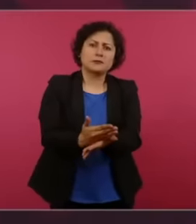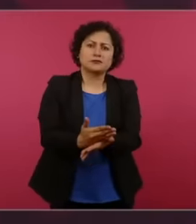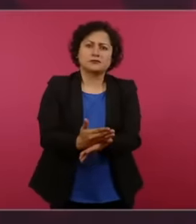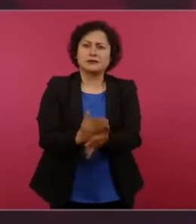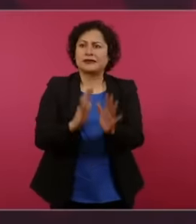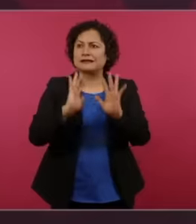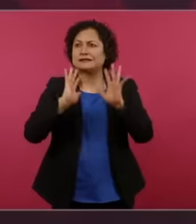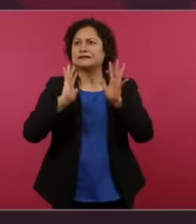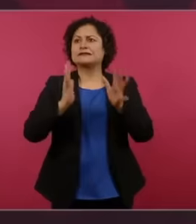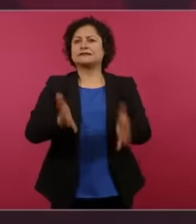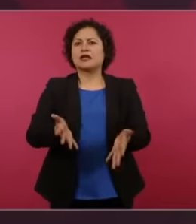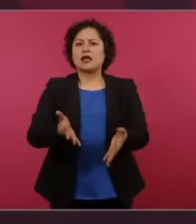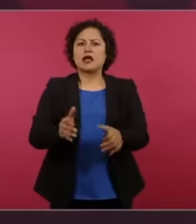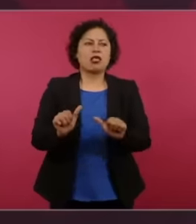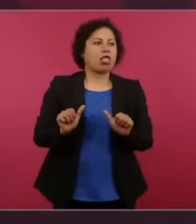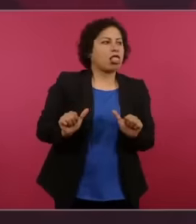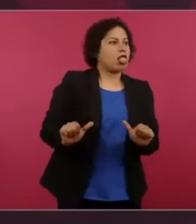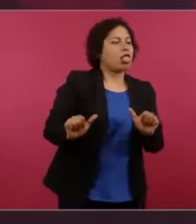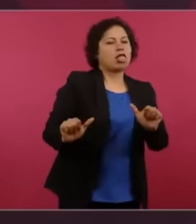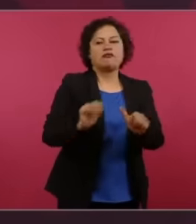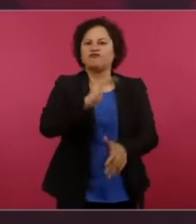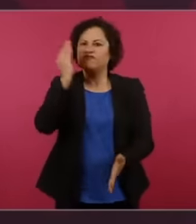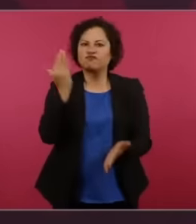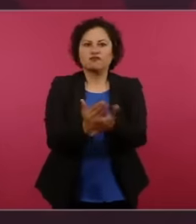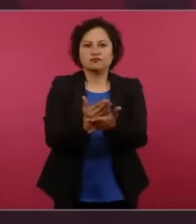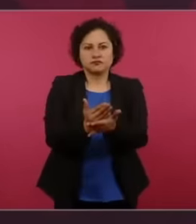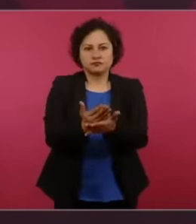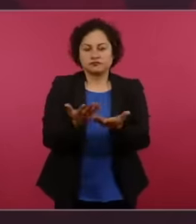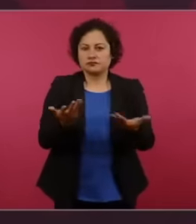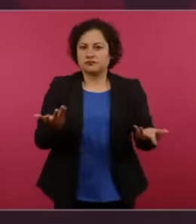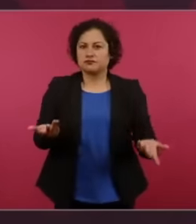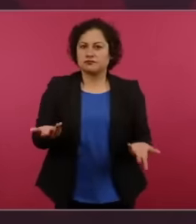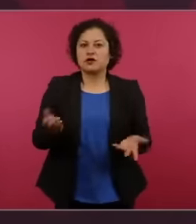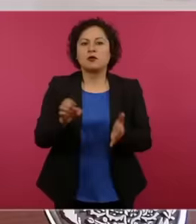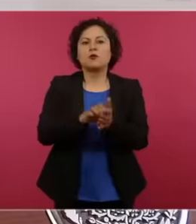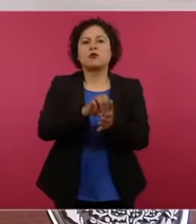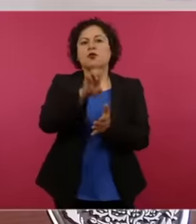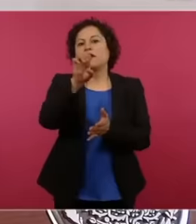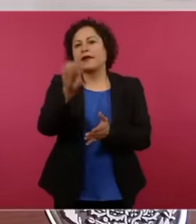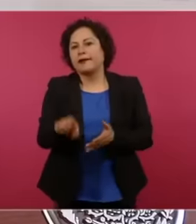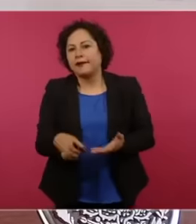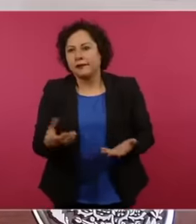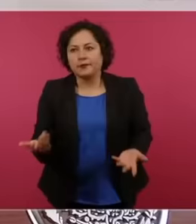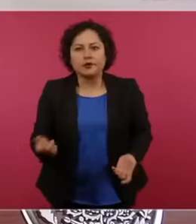and nothing that belongs to me anymore. The others